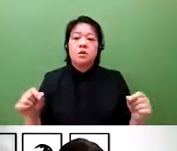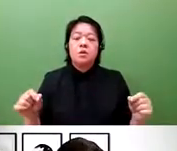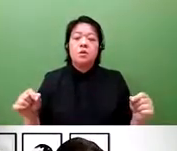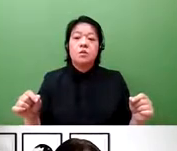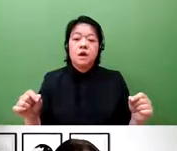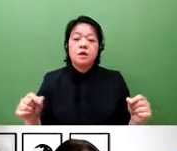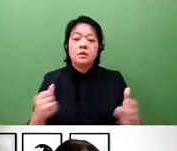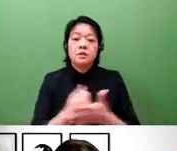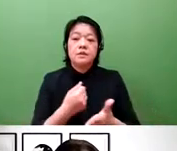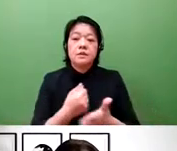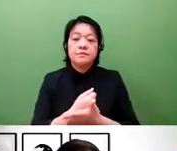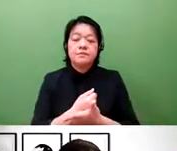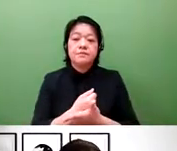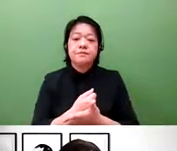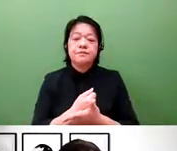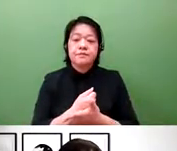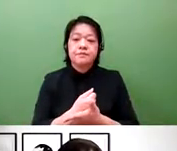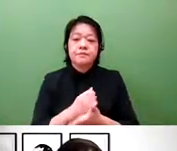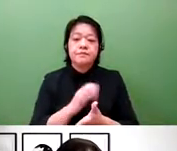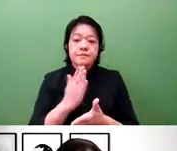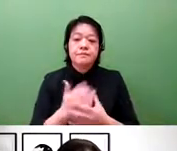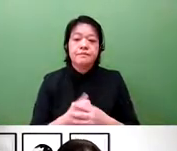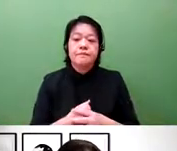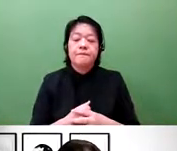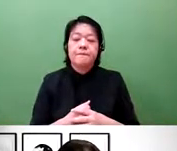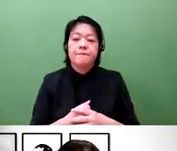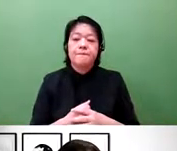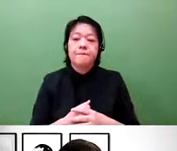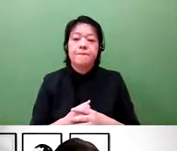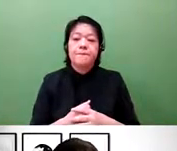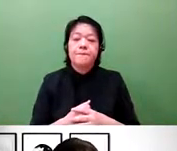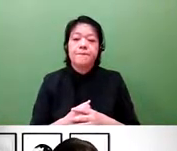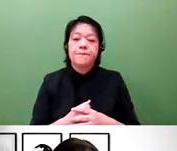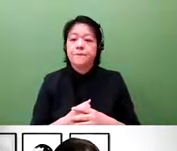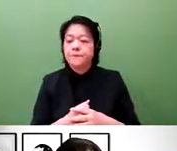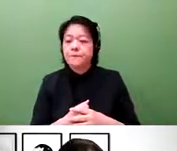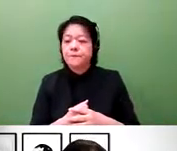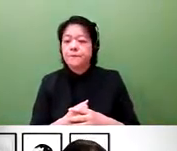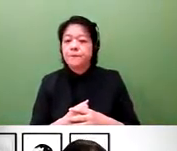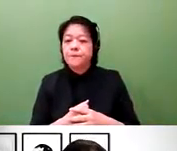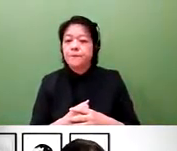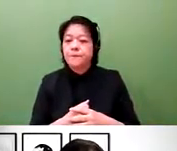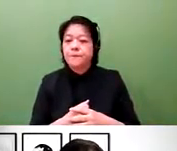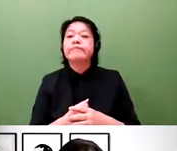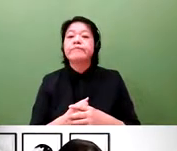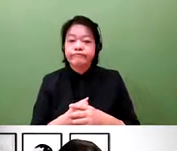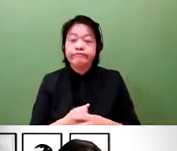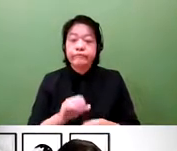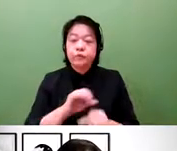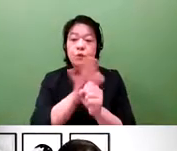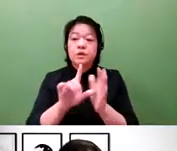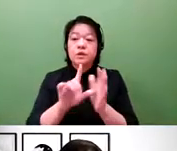into commercialization. This is because fortunately or unfortunately,